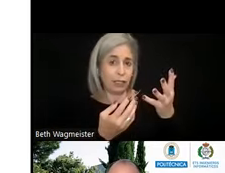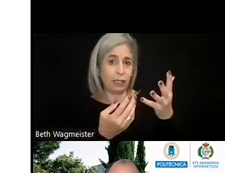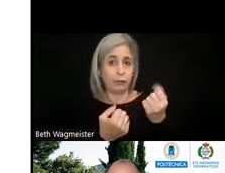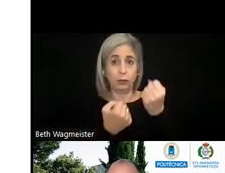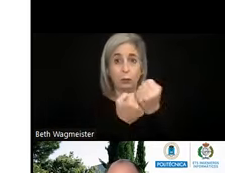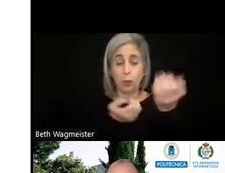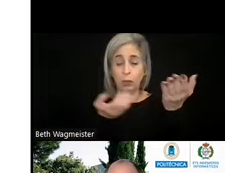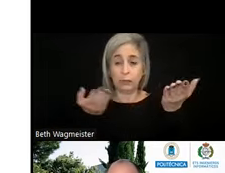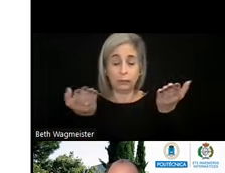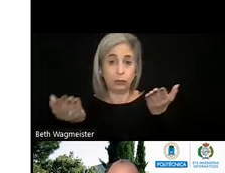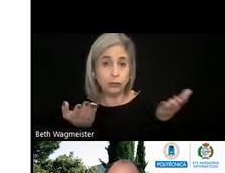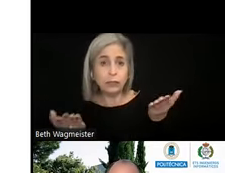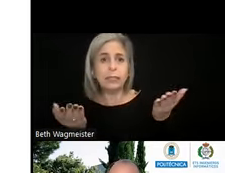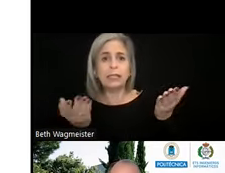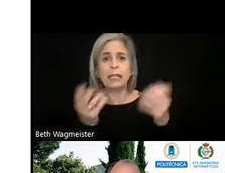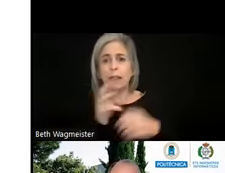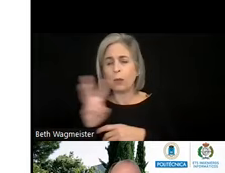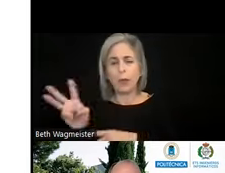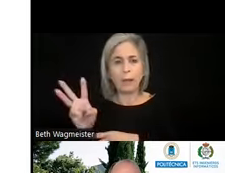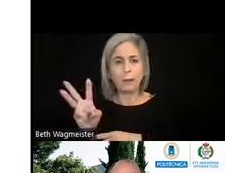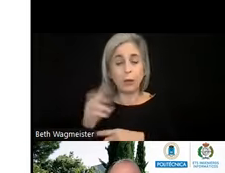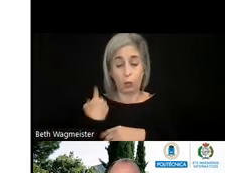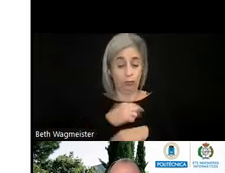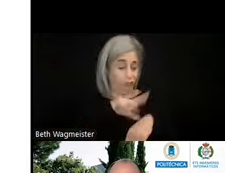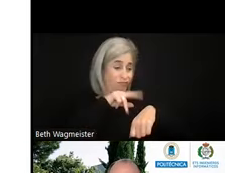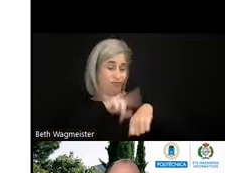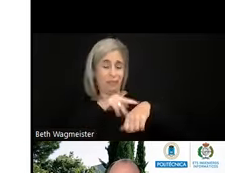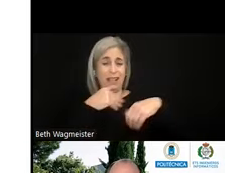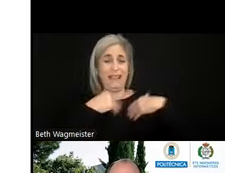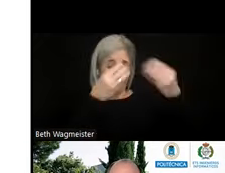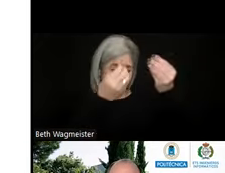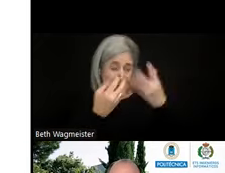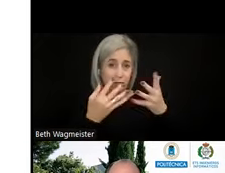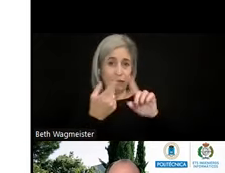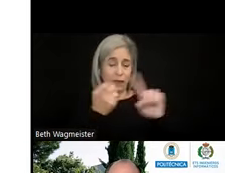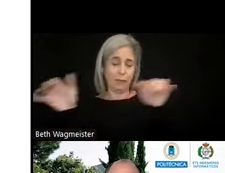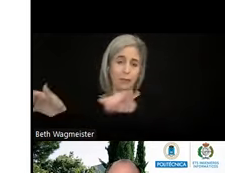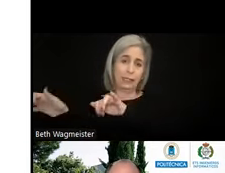the web content. So it will normally get information from the same side of things.